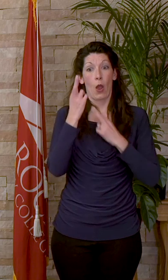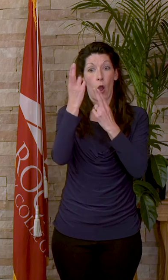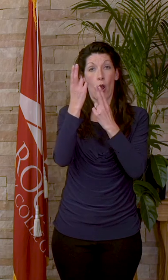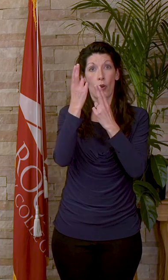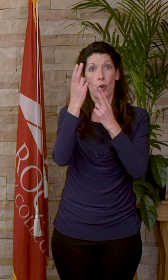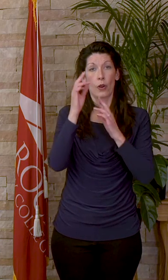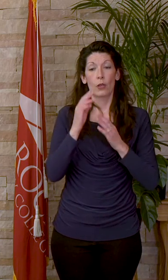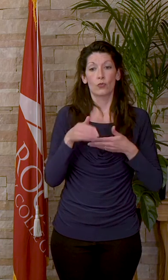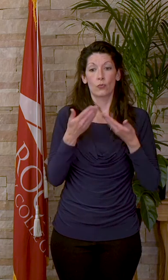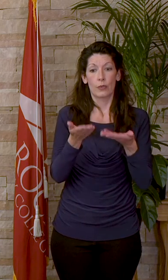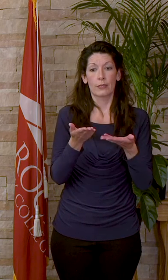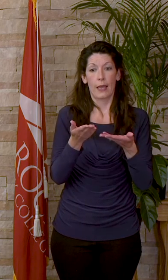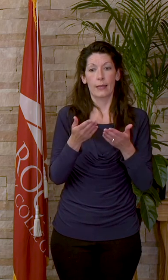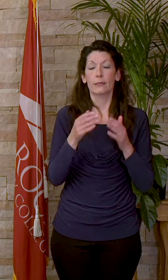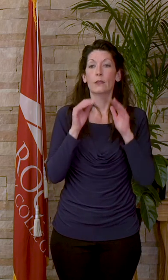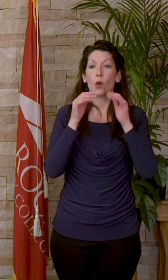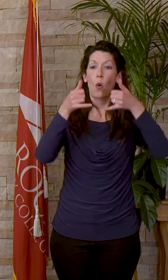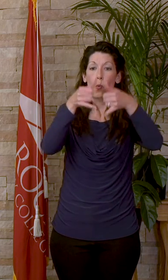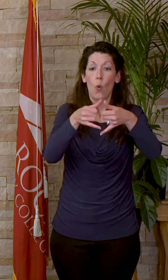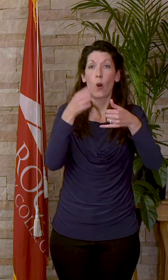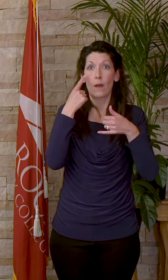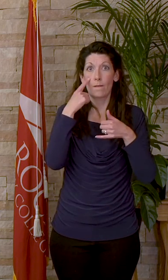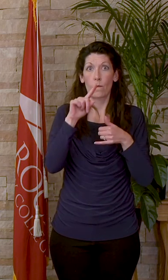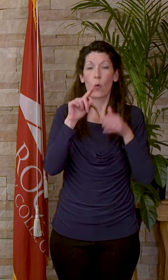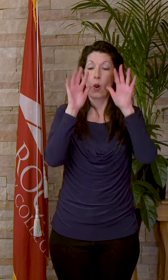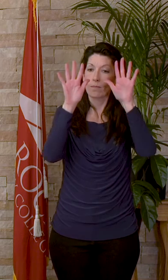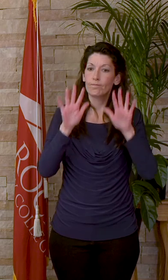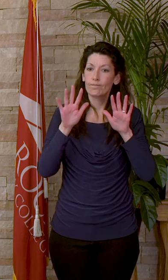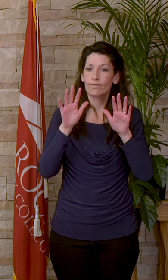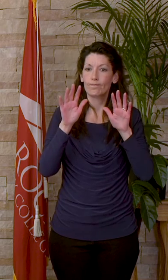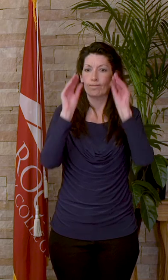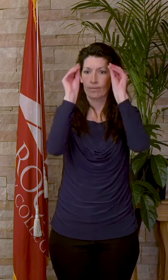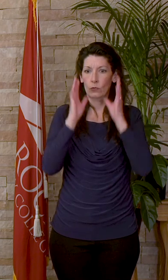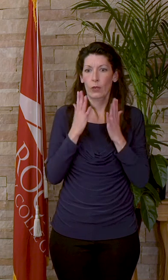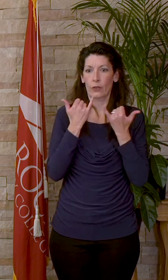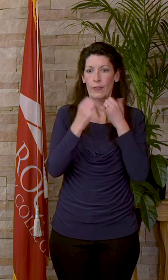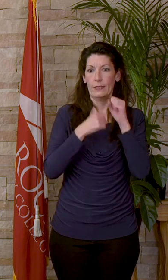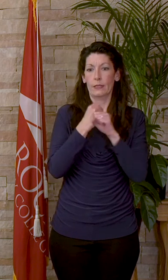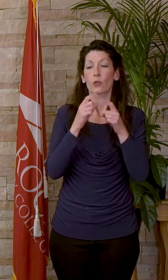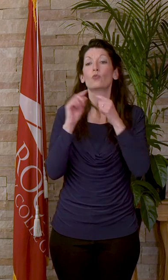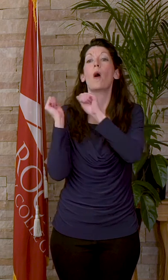the outstanding award for faculty member this year to all Red Rocks Community College faculty.